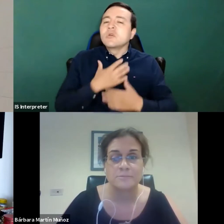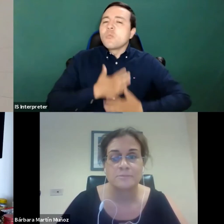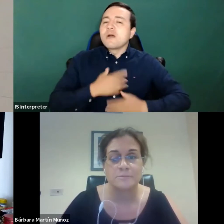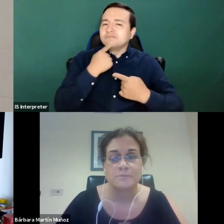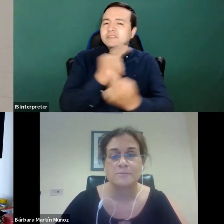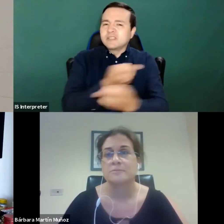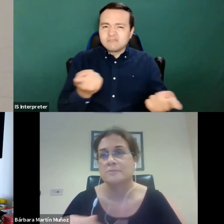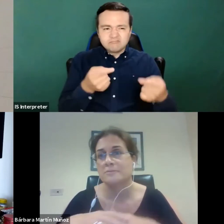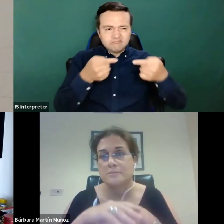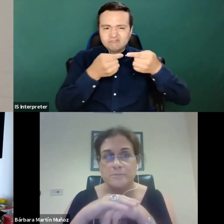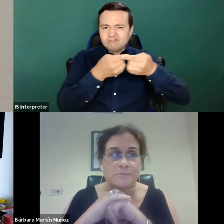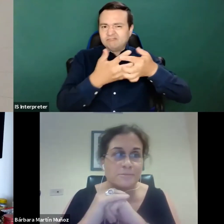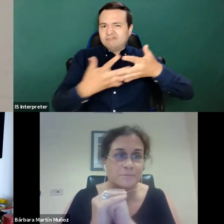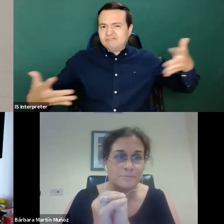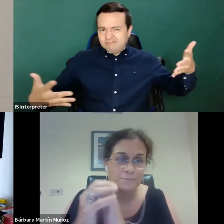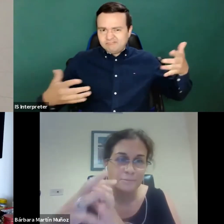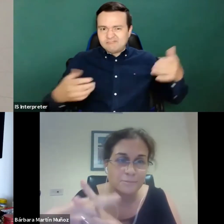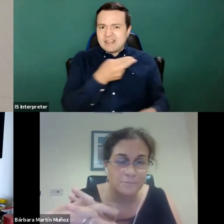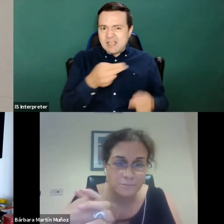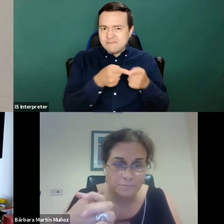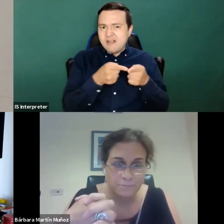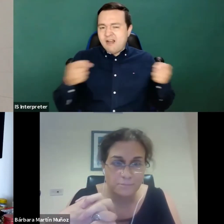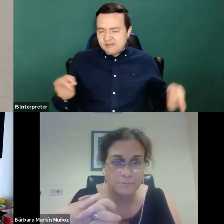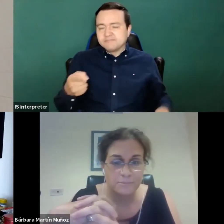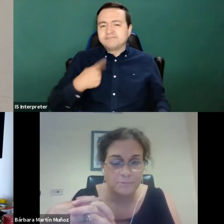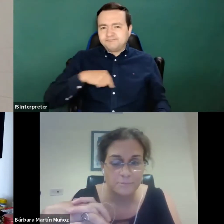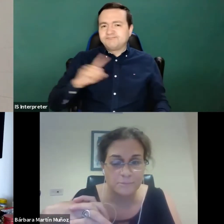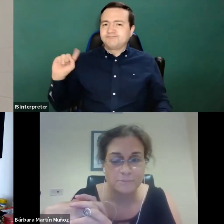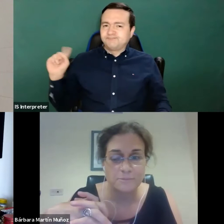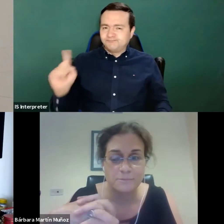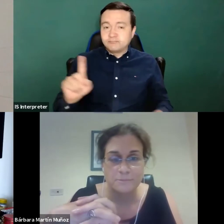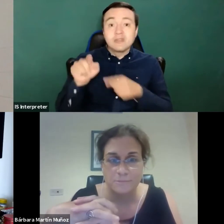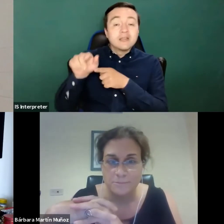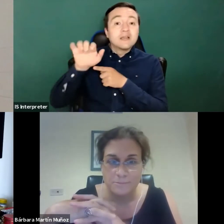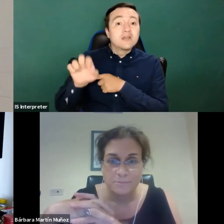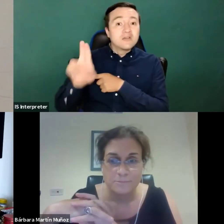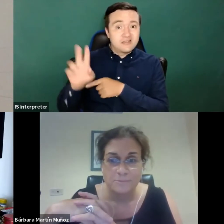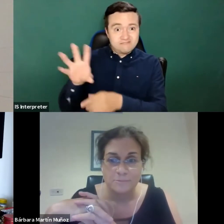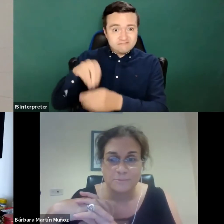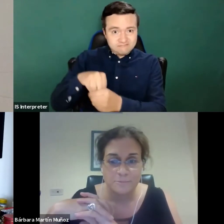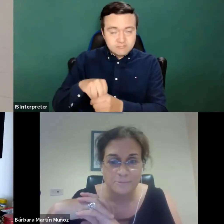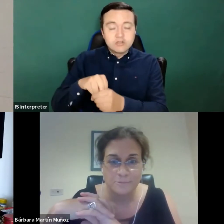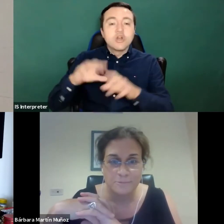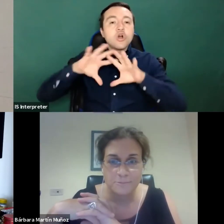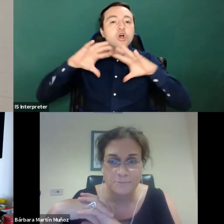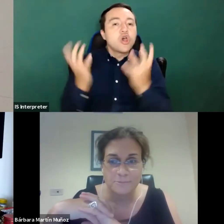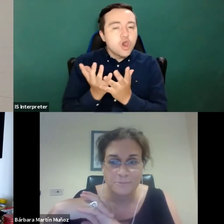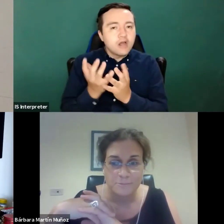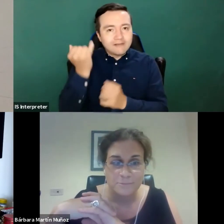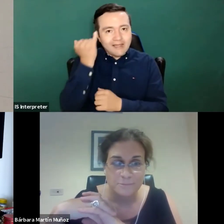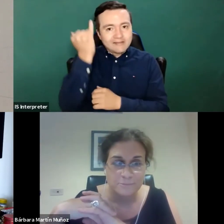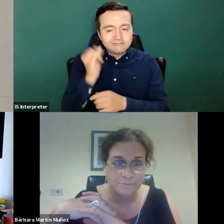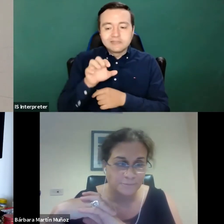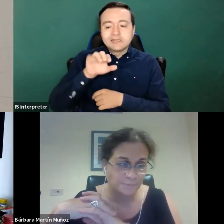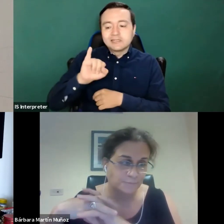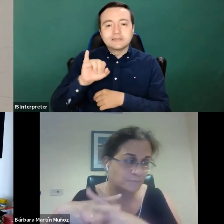During many years, the UN initiative for global inclusive ICT, S GT ICT and ej Kraus have